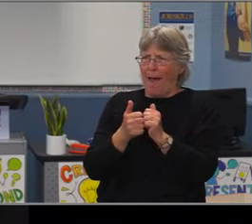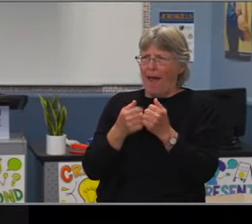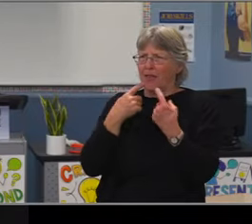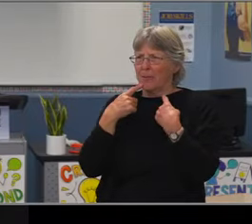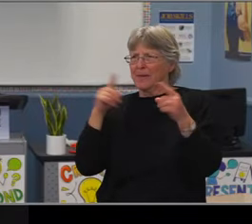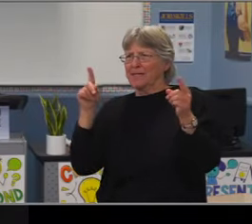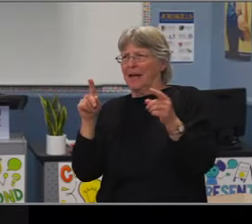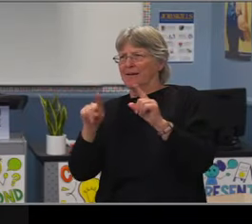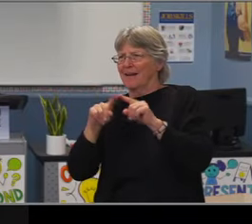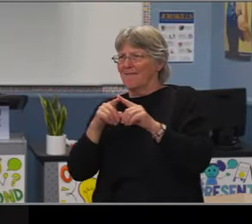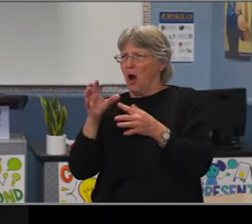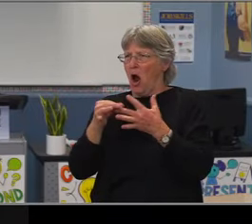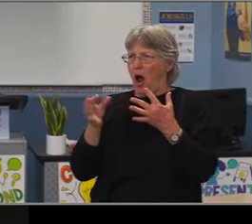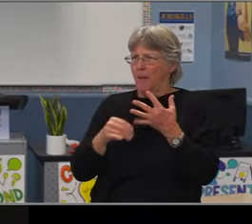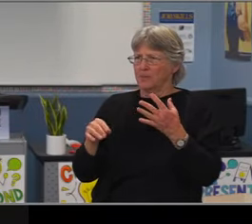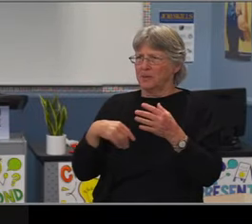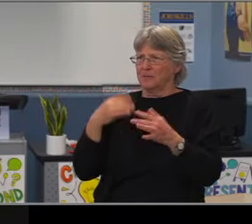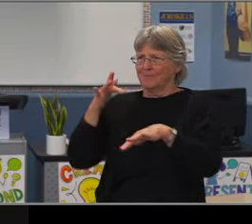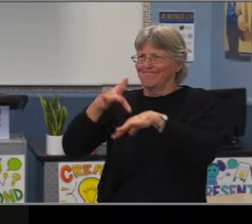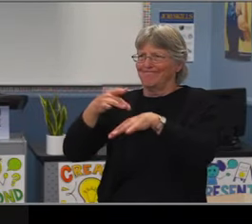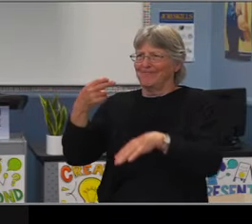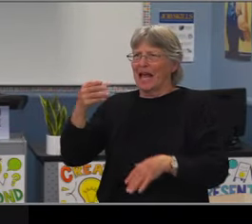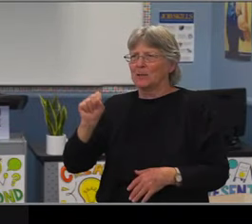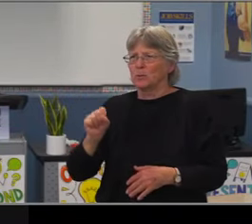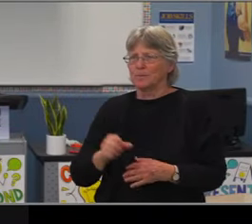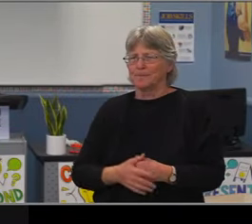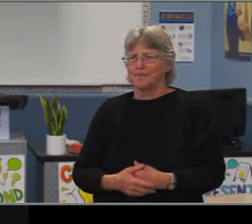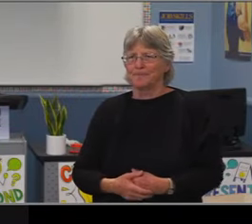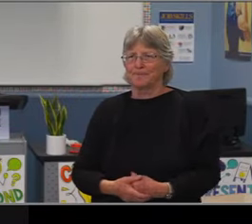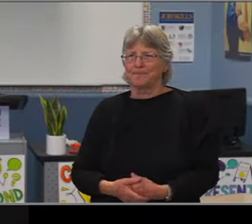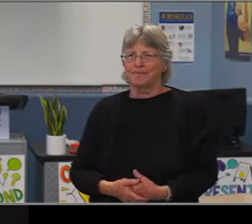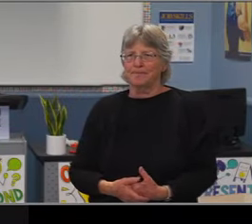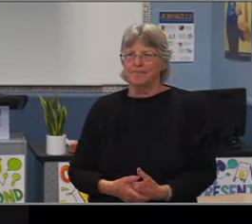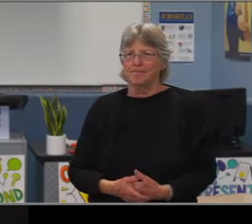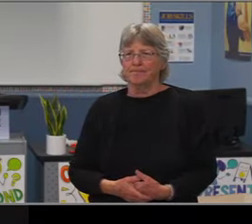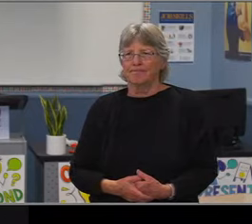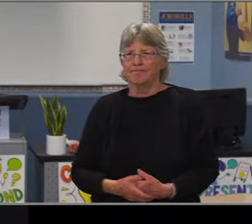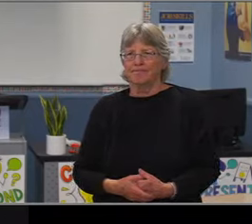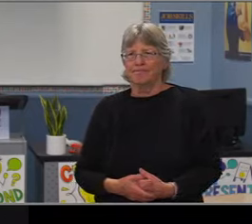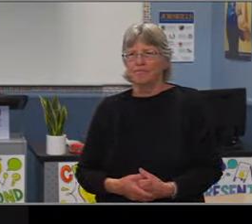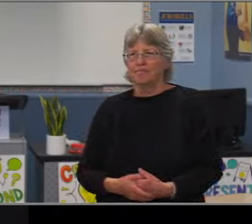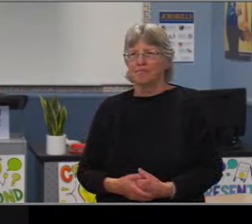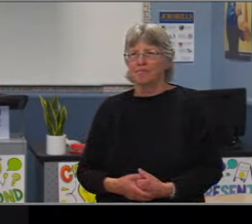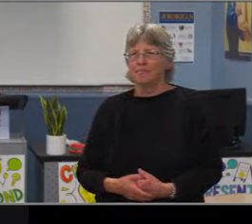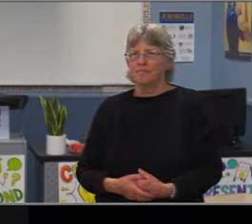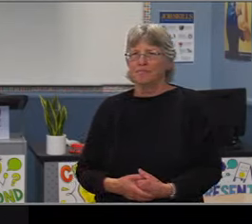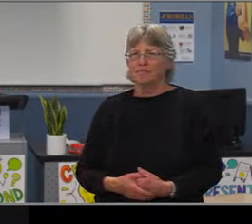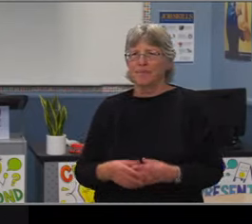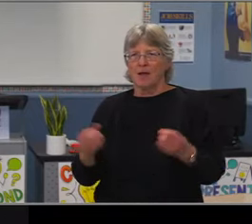In fact, students with no suspensions is where you see the gap between non-LatinX and LatinX students.